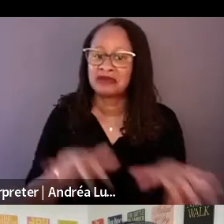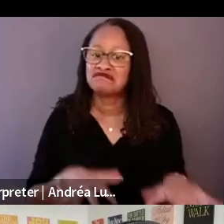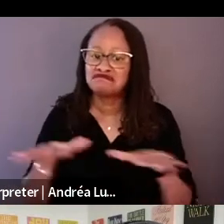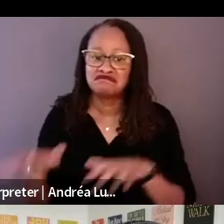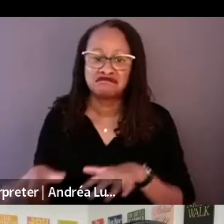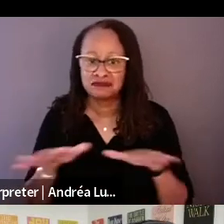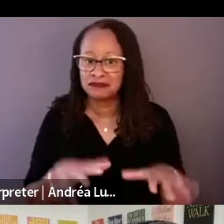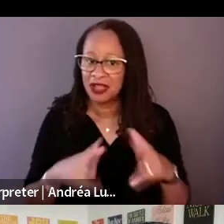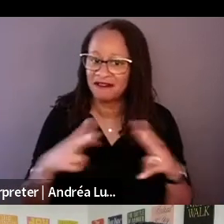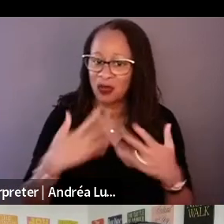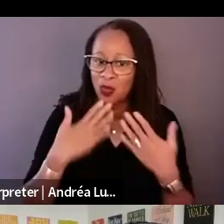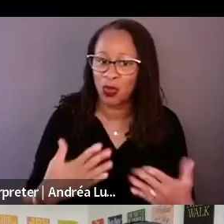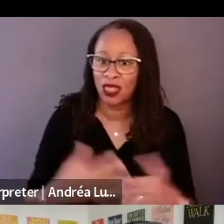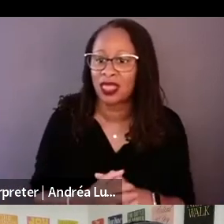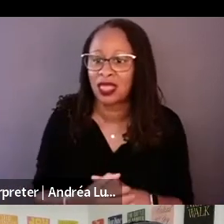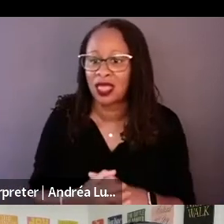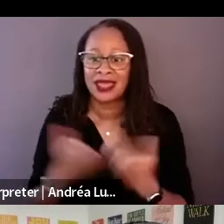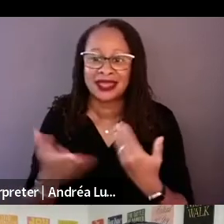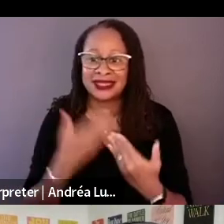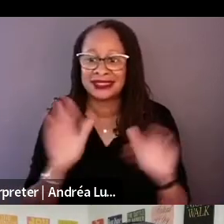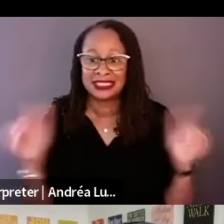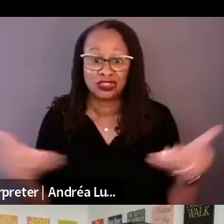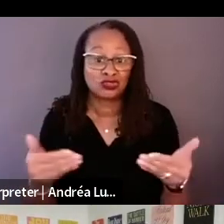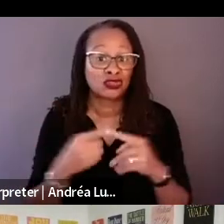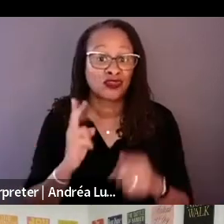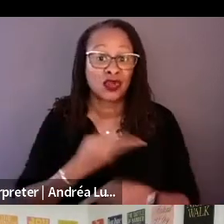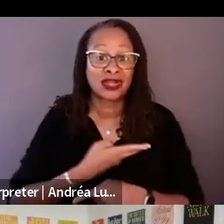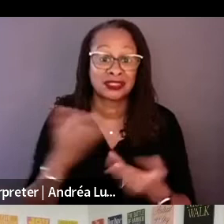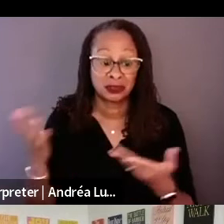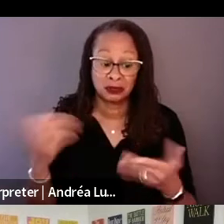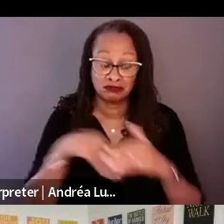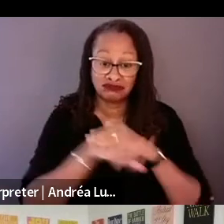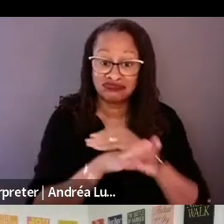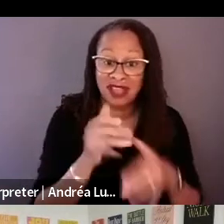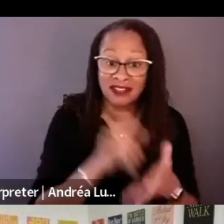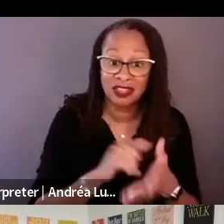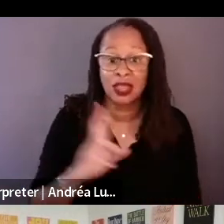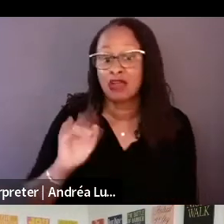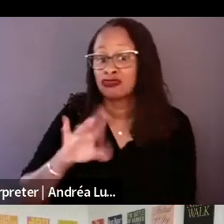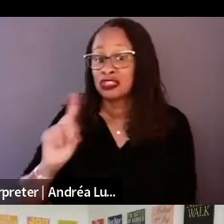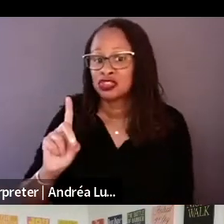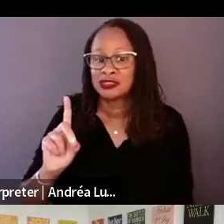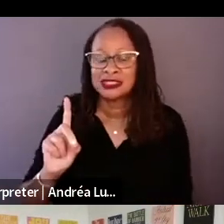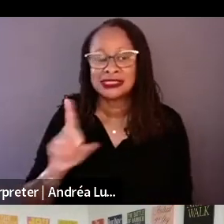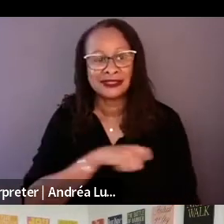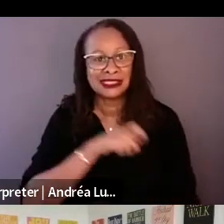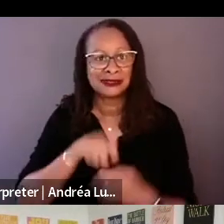Richard is a certain age, and he has done some bad things in his life, and he has done incredible